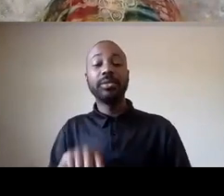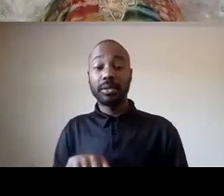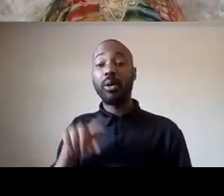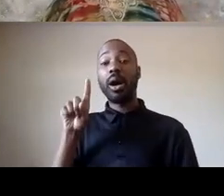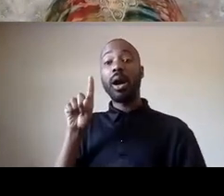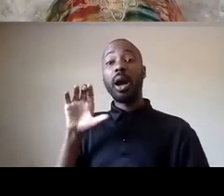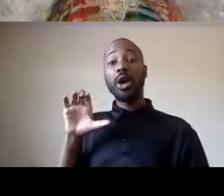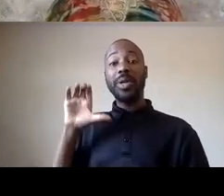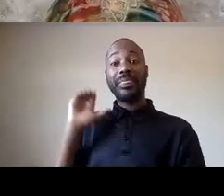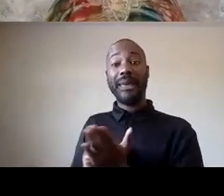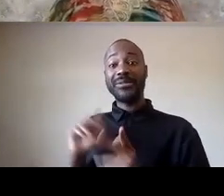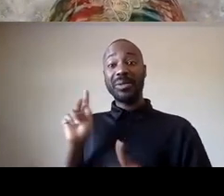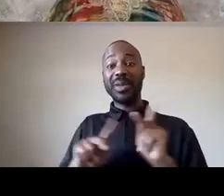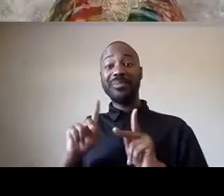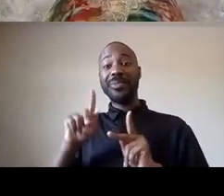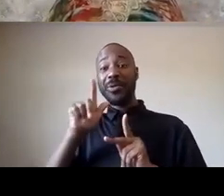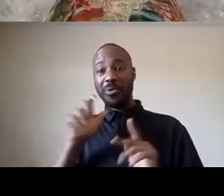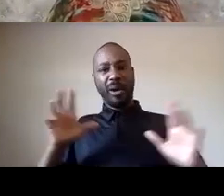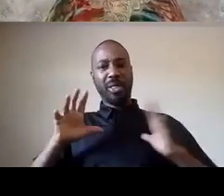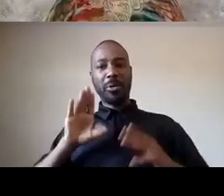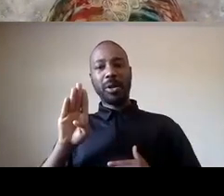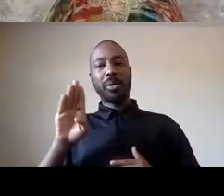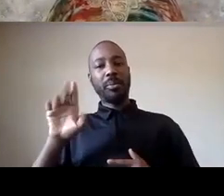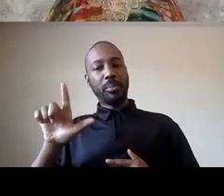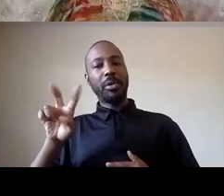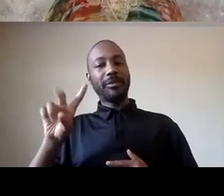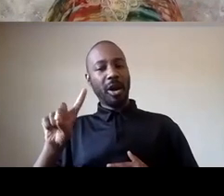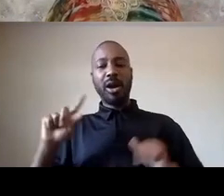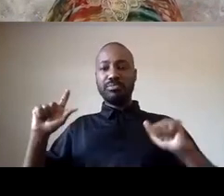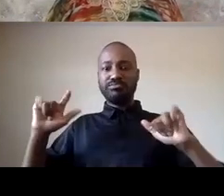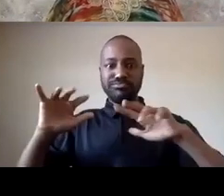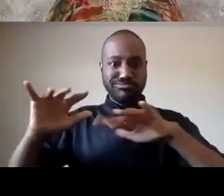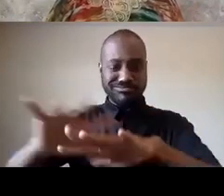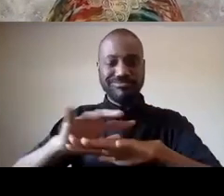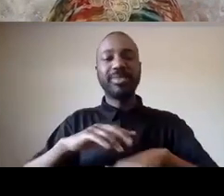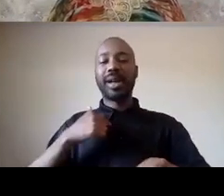on the streets of hollywood boulevard um so that's at the center but we need to